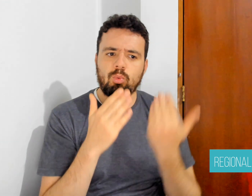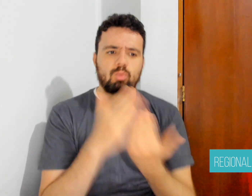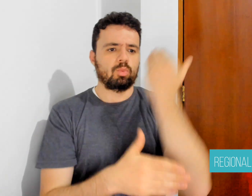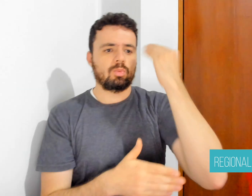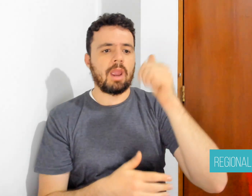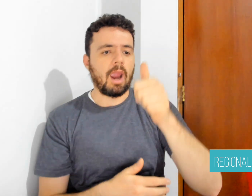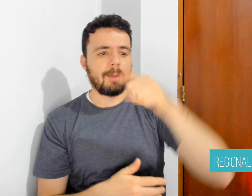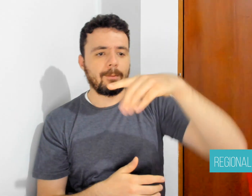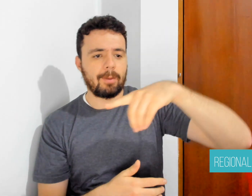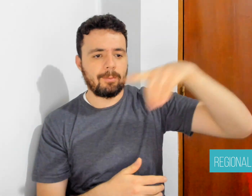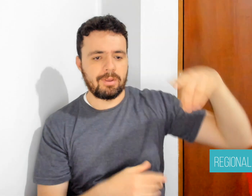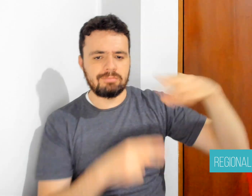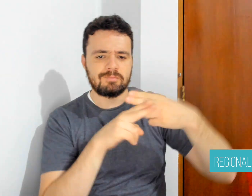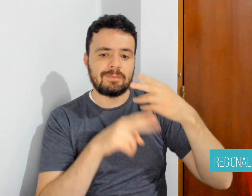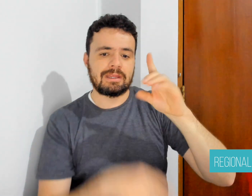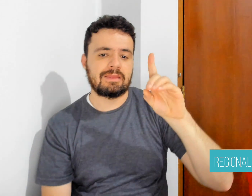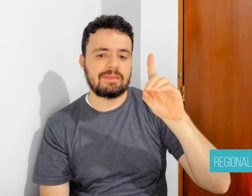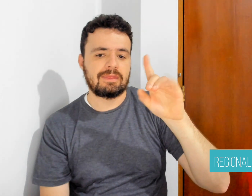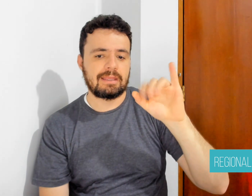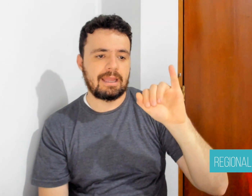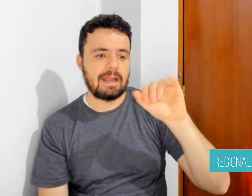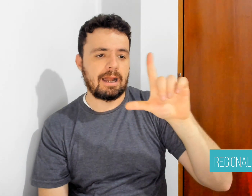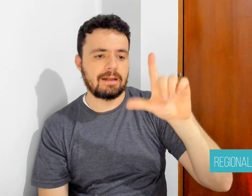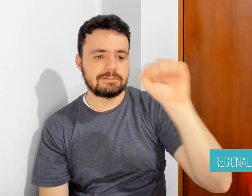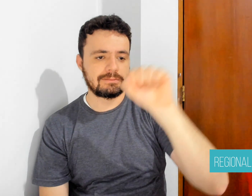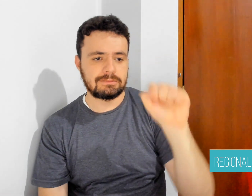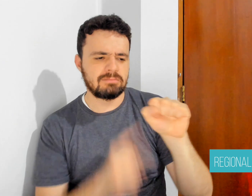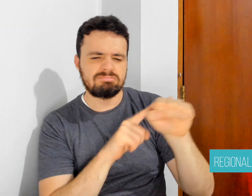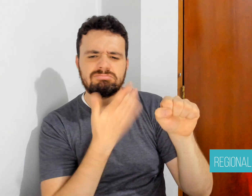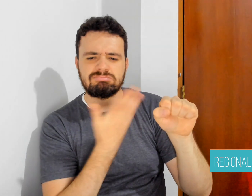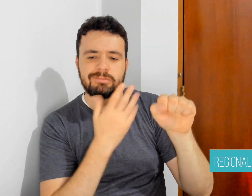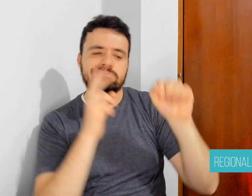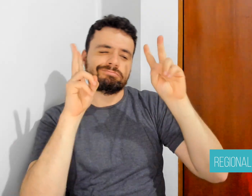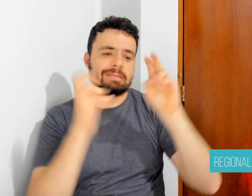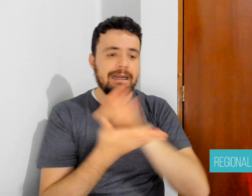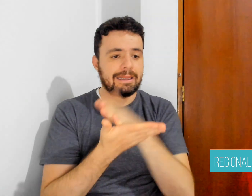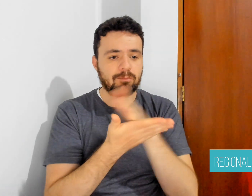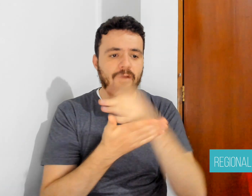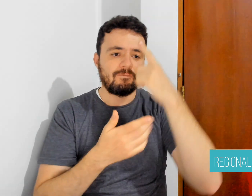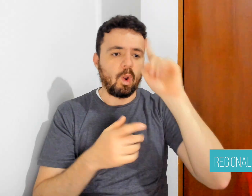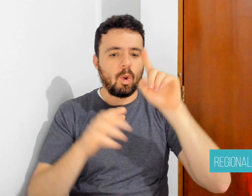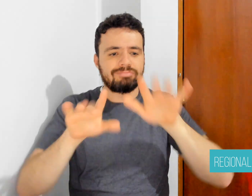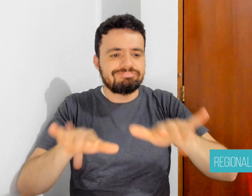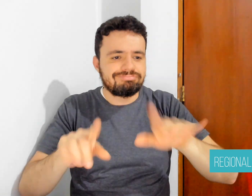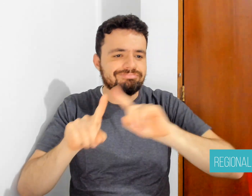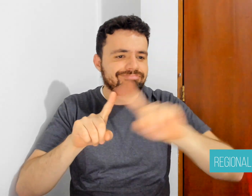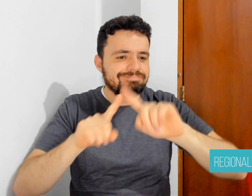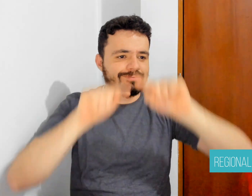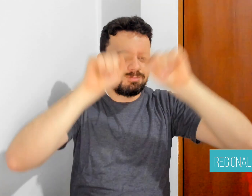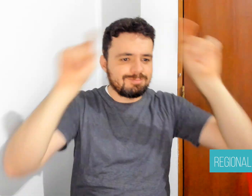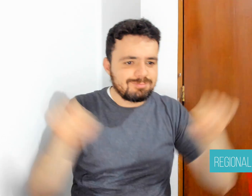mentioned creating an app called DiLS, which offers online